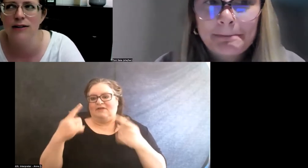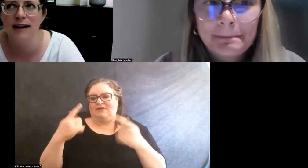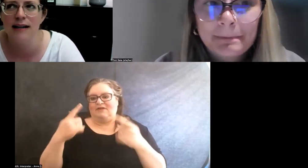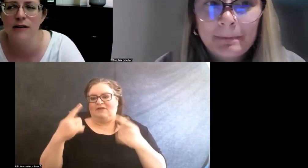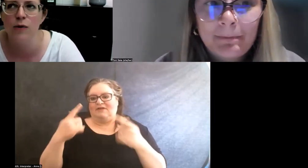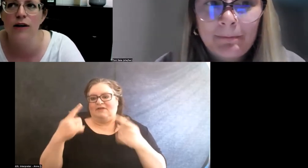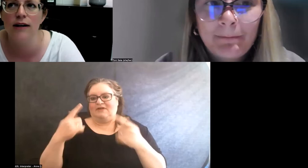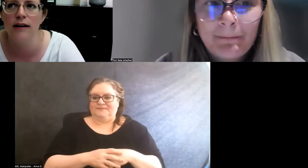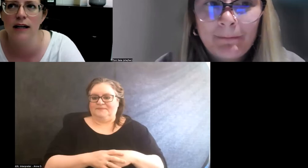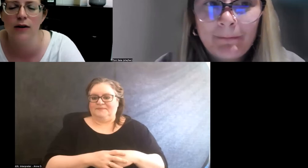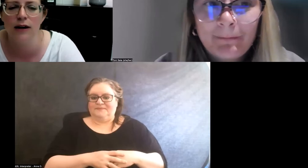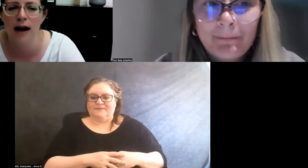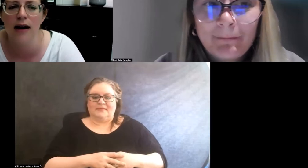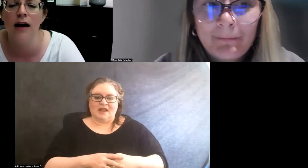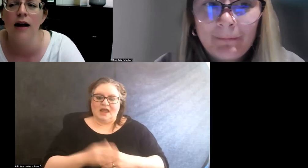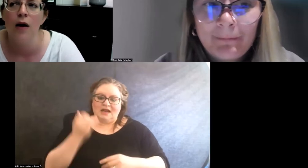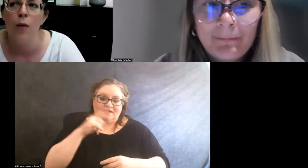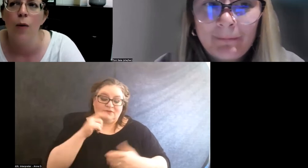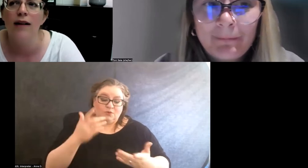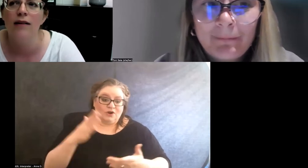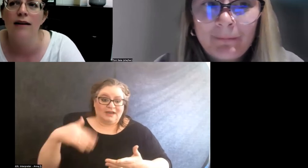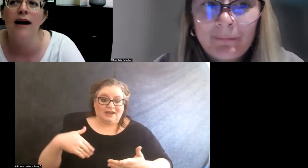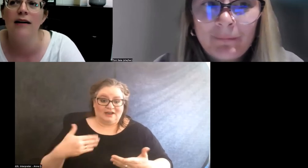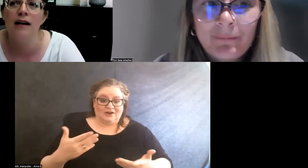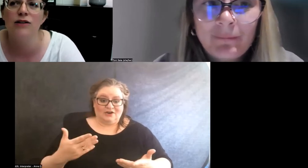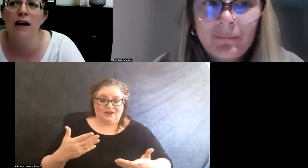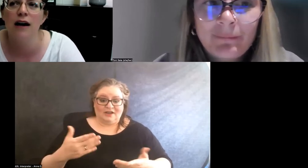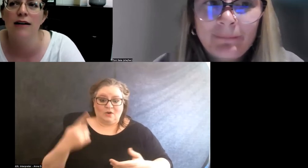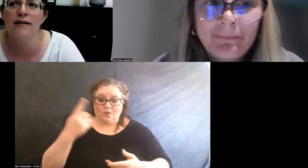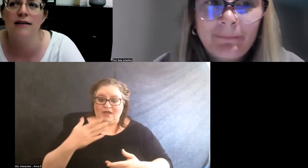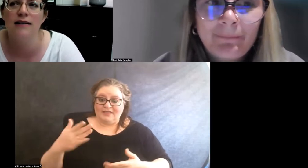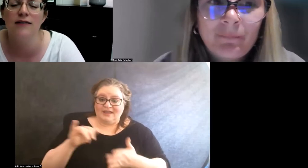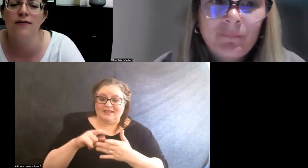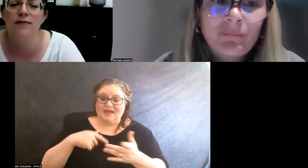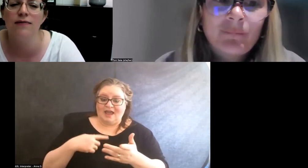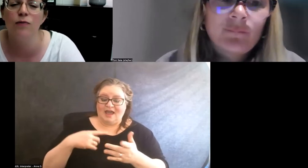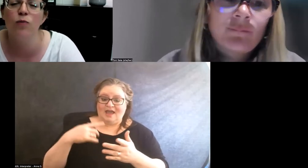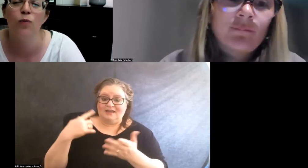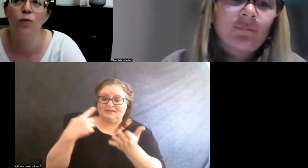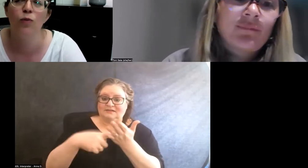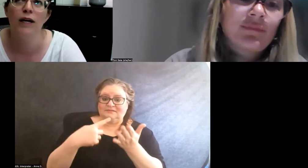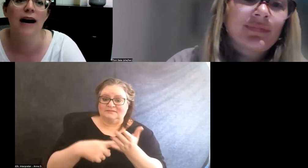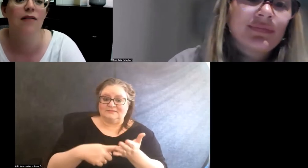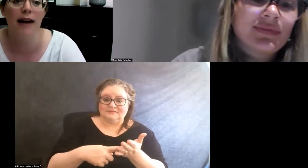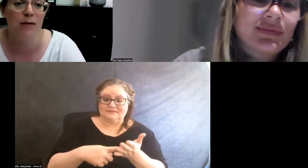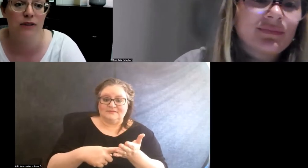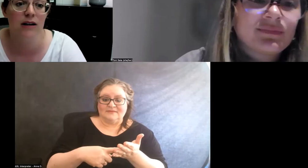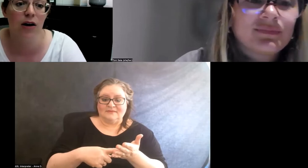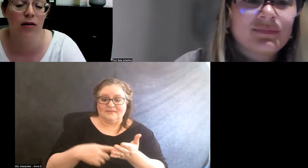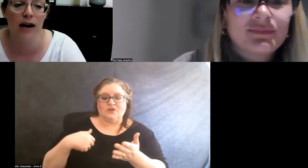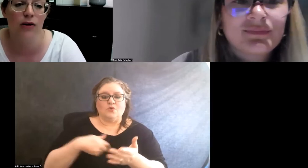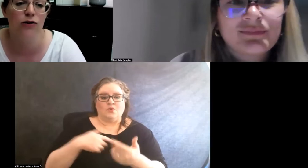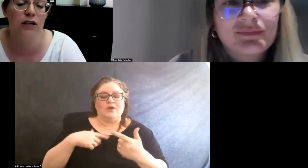Just in case you weren't here yet, one thing I touched on is that we have lamps in our lounge